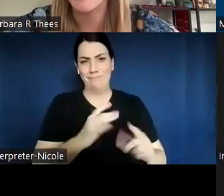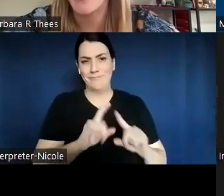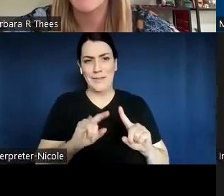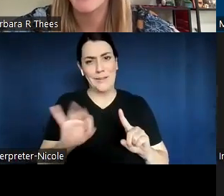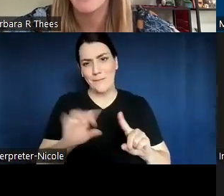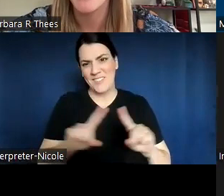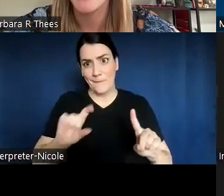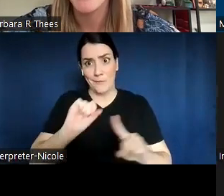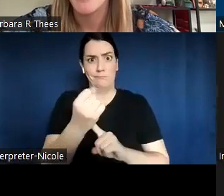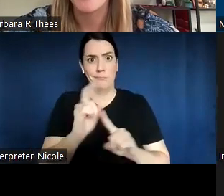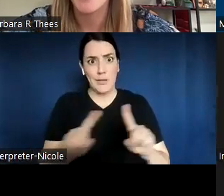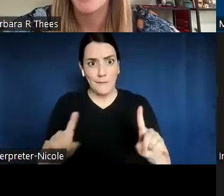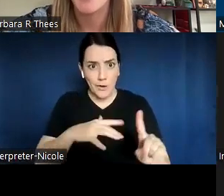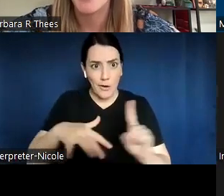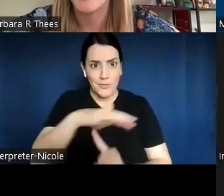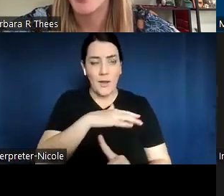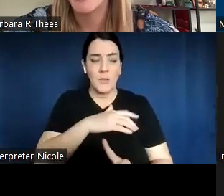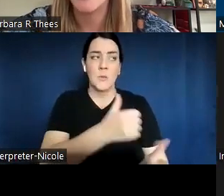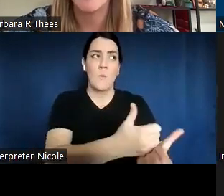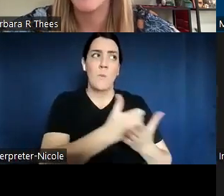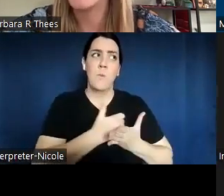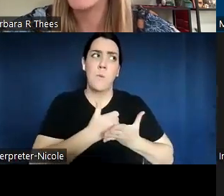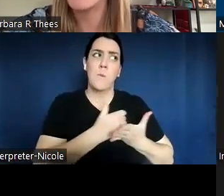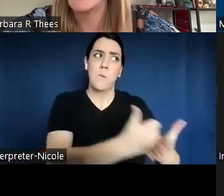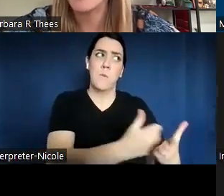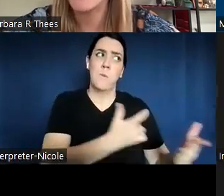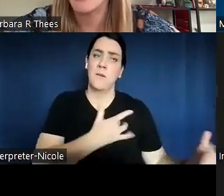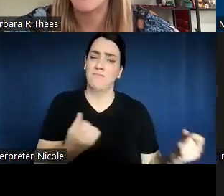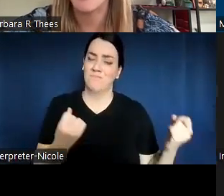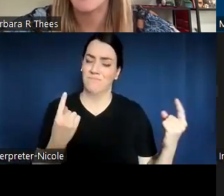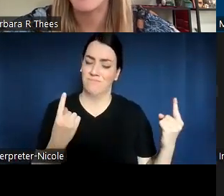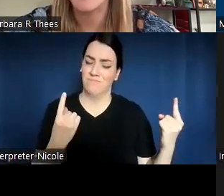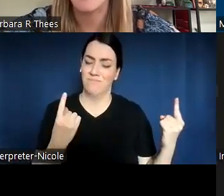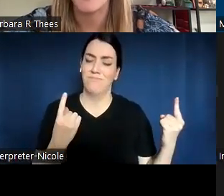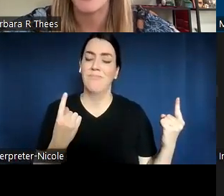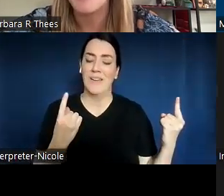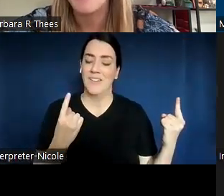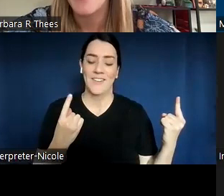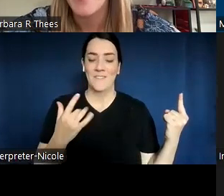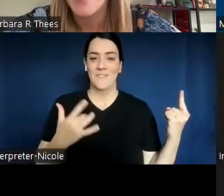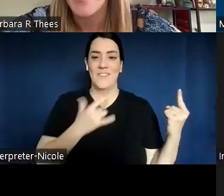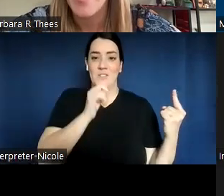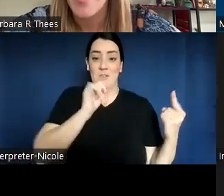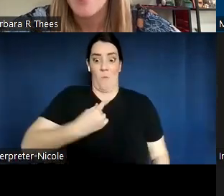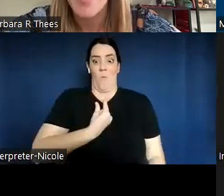sometimes and not feel alone in the work, even if you're the only open education person at your institution.